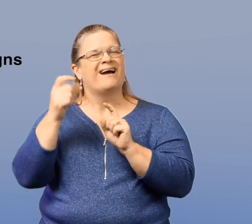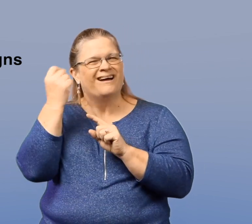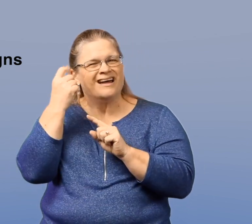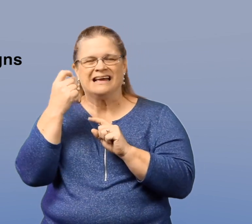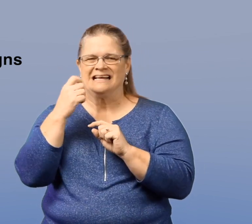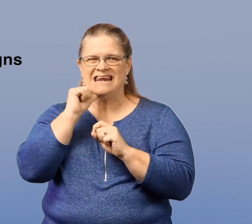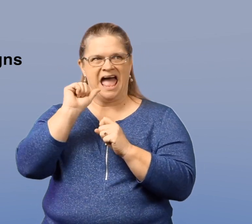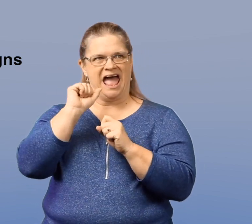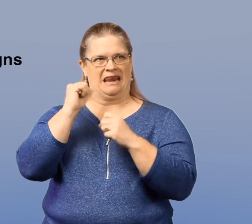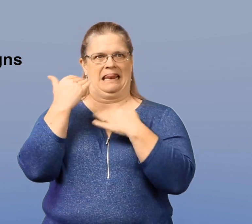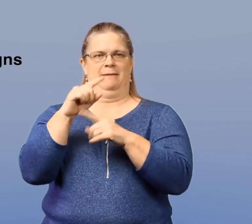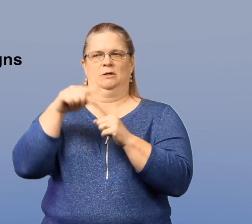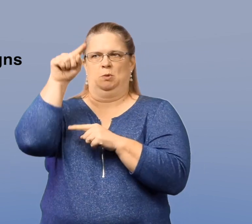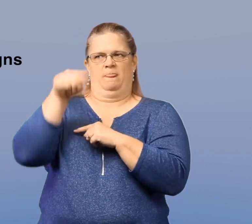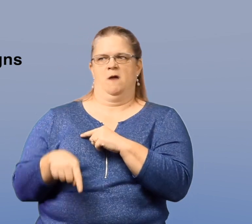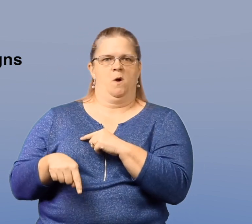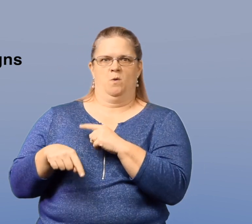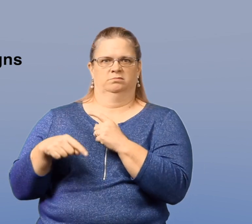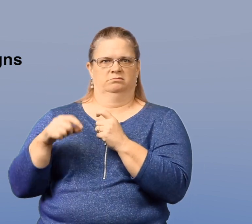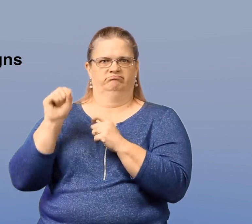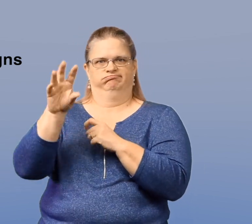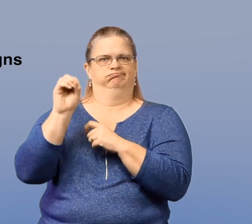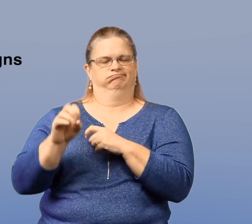But keep in mind this is not a comprehensive list.